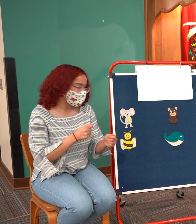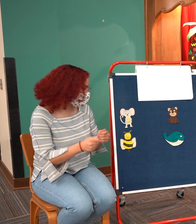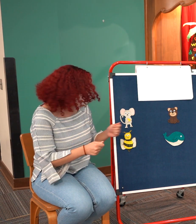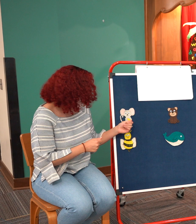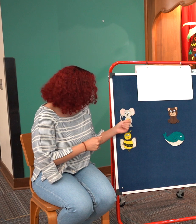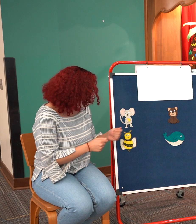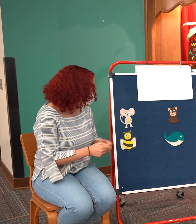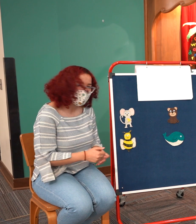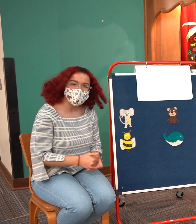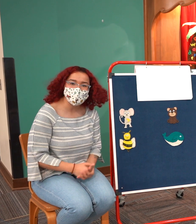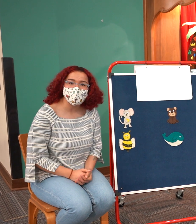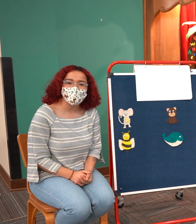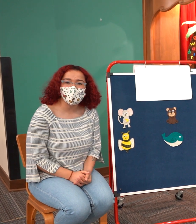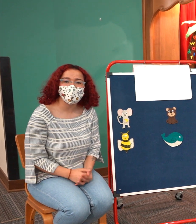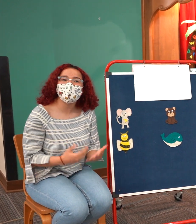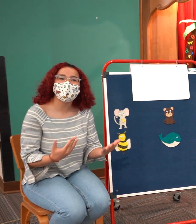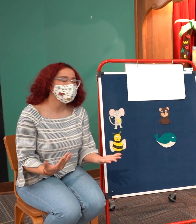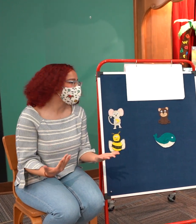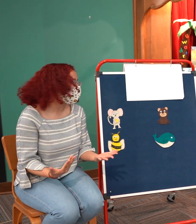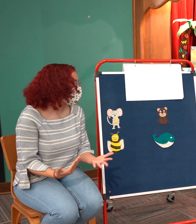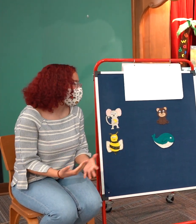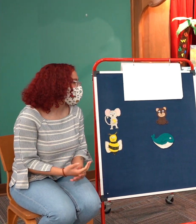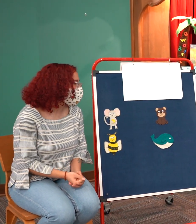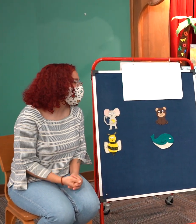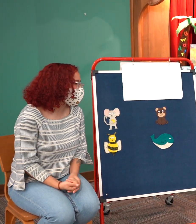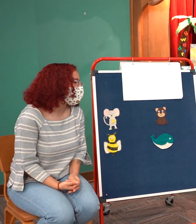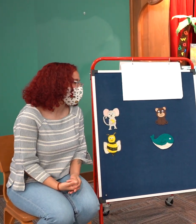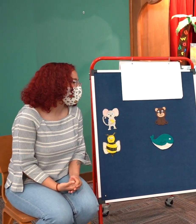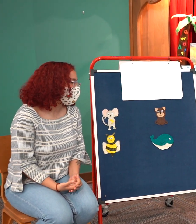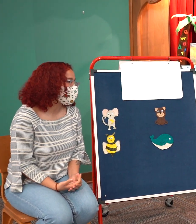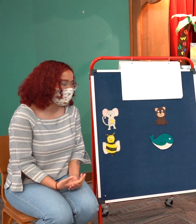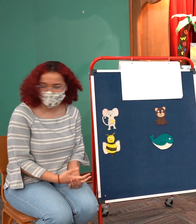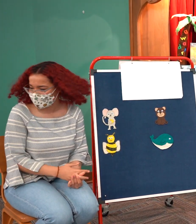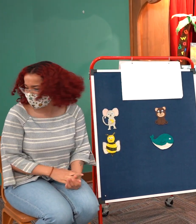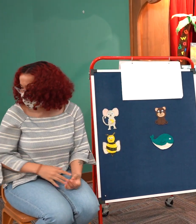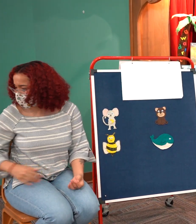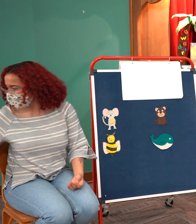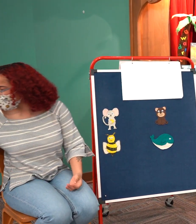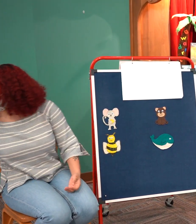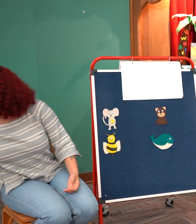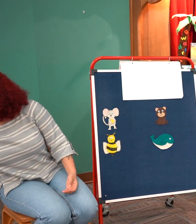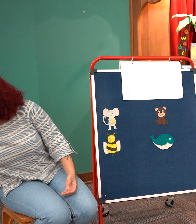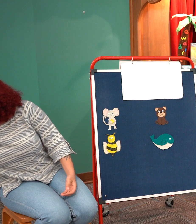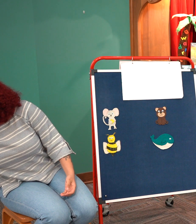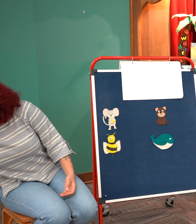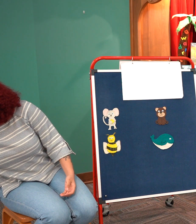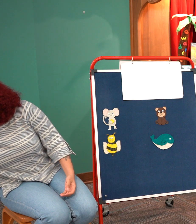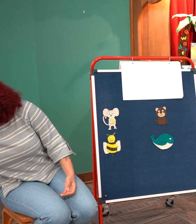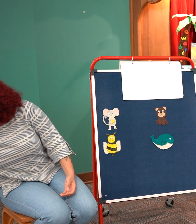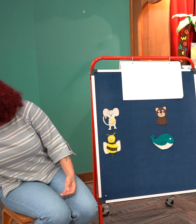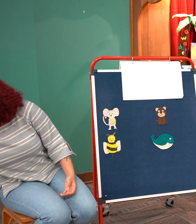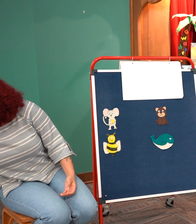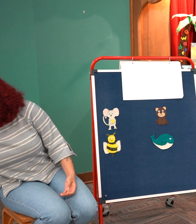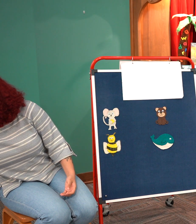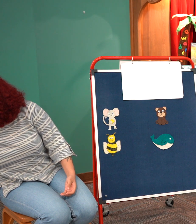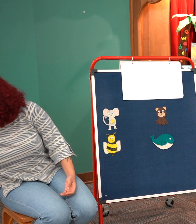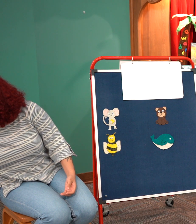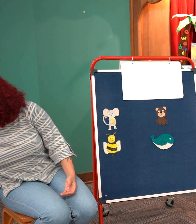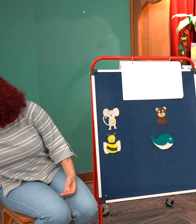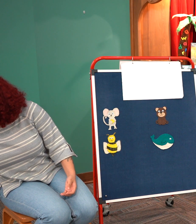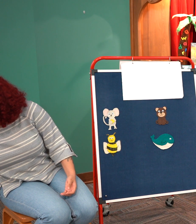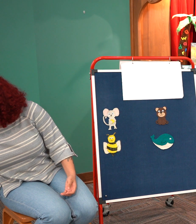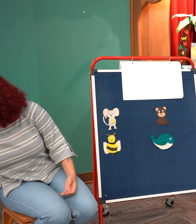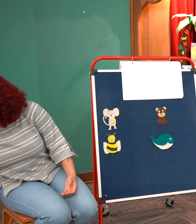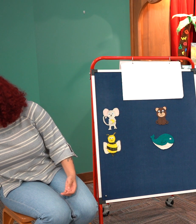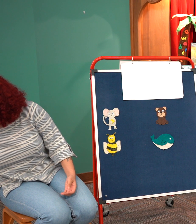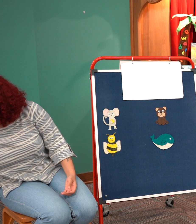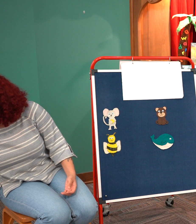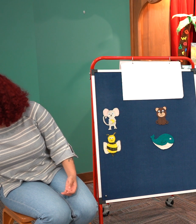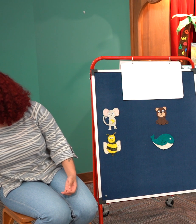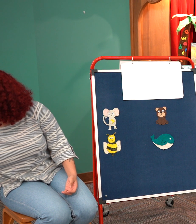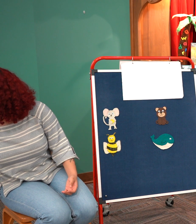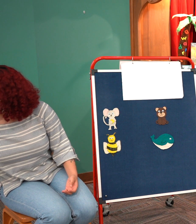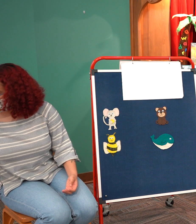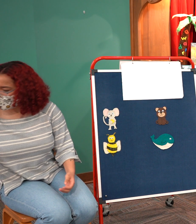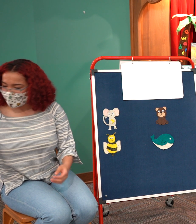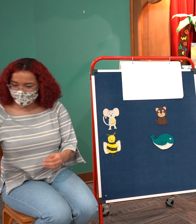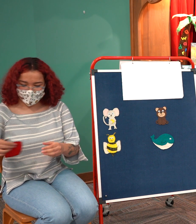uh figure out uh which ones were spoke what what gifts we're supposed to share with each